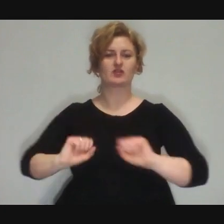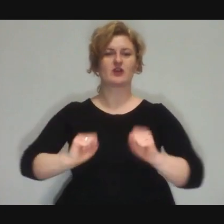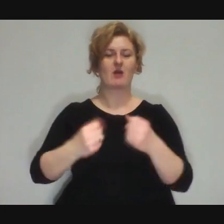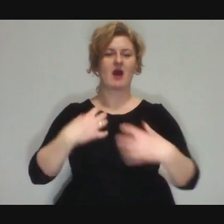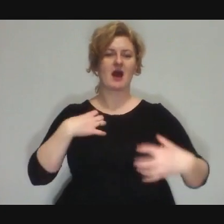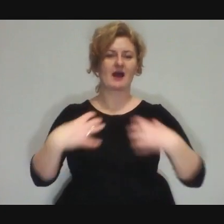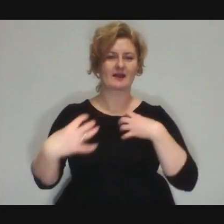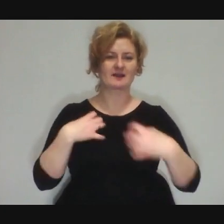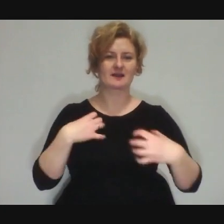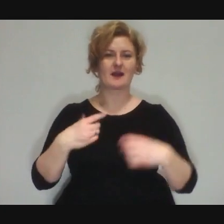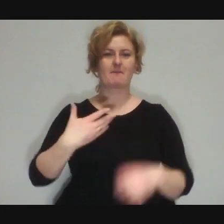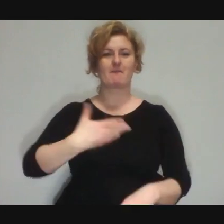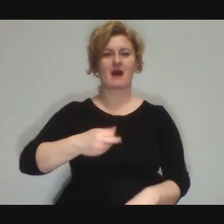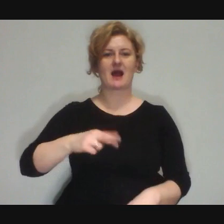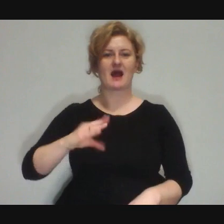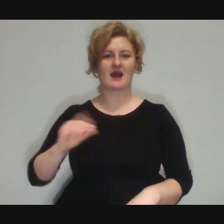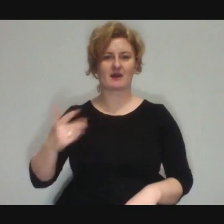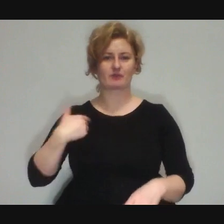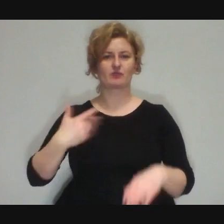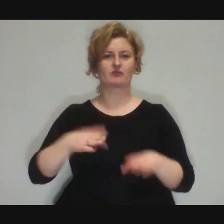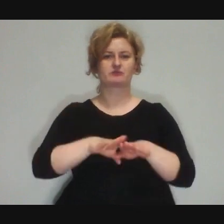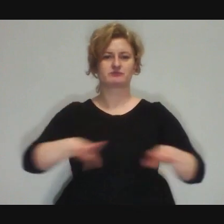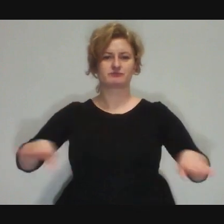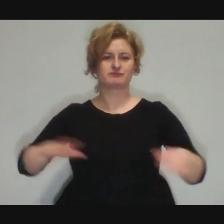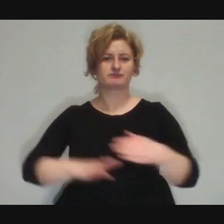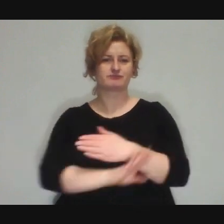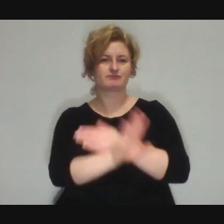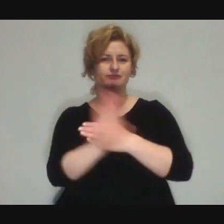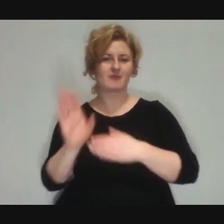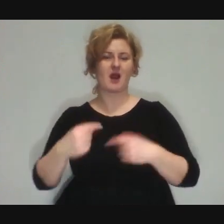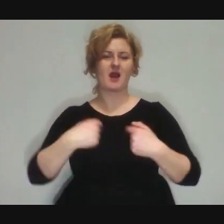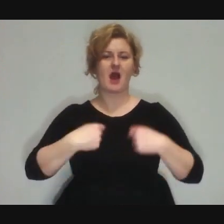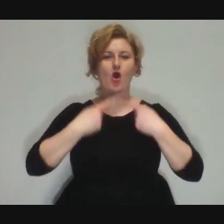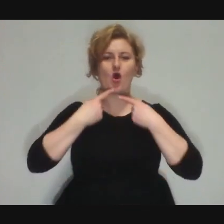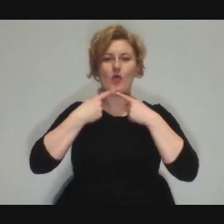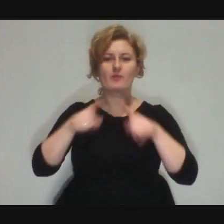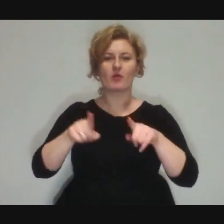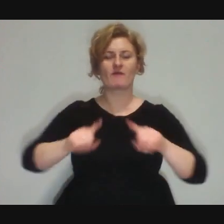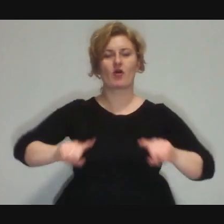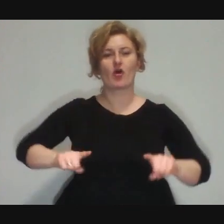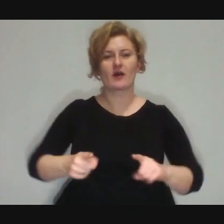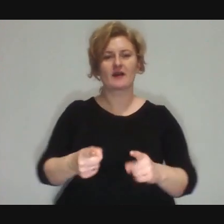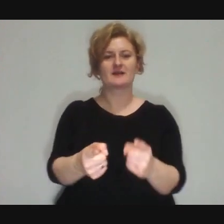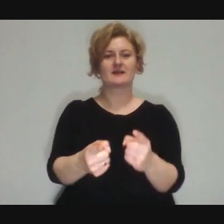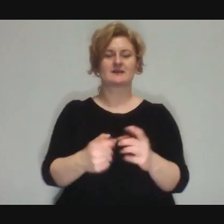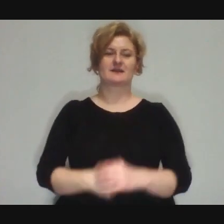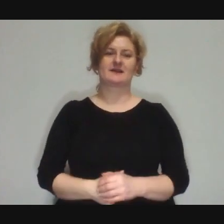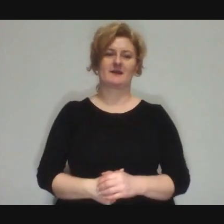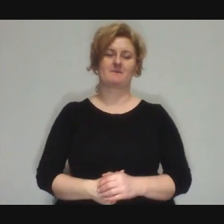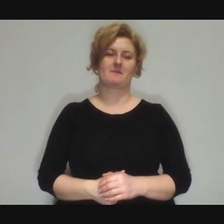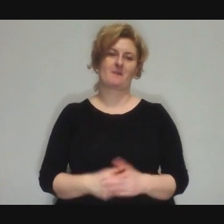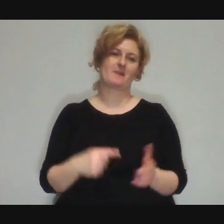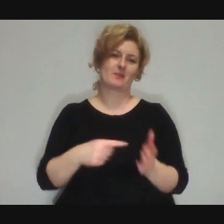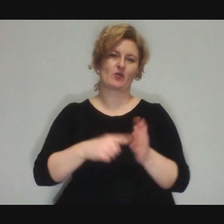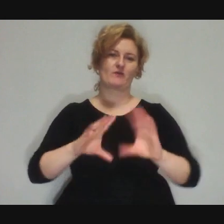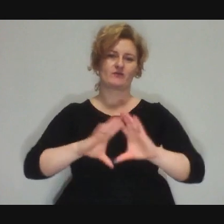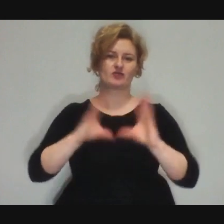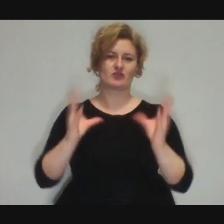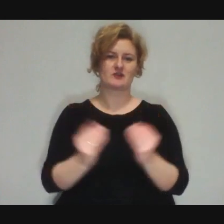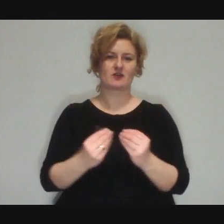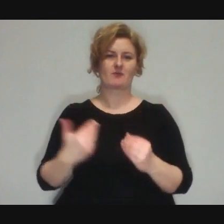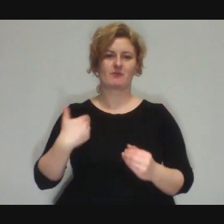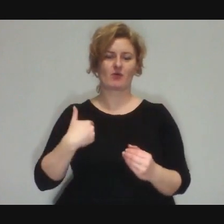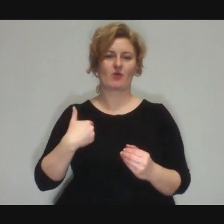where Marek performed on stage and I was responsible for organisational activities, and basically it was all circus animation.